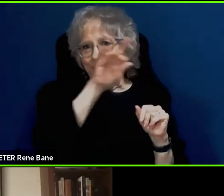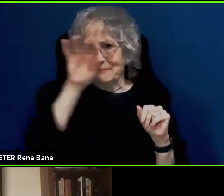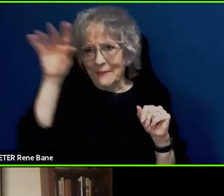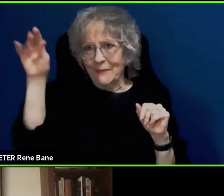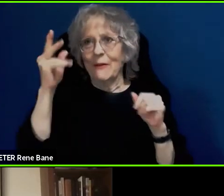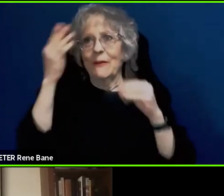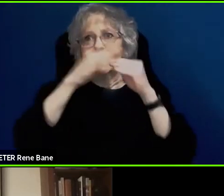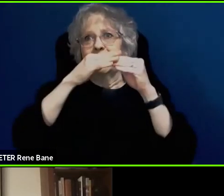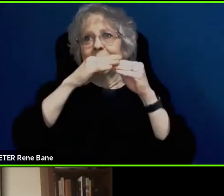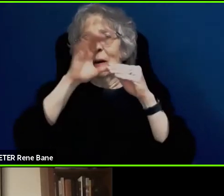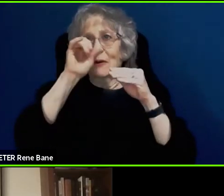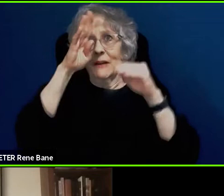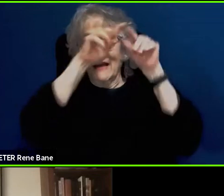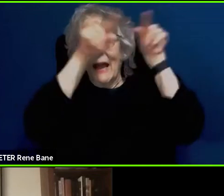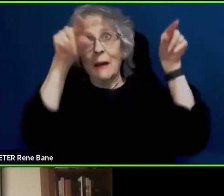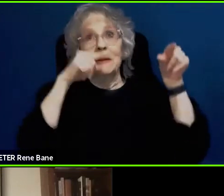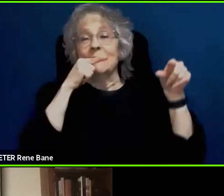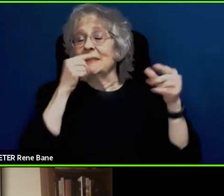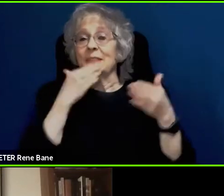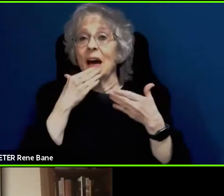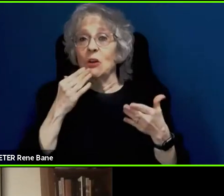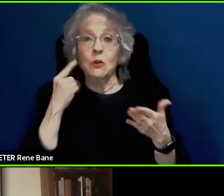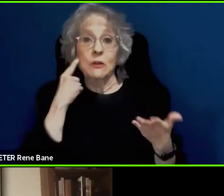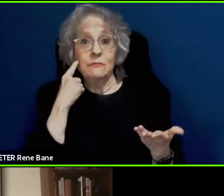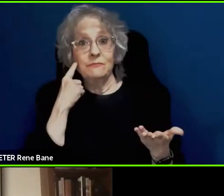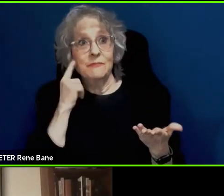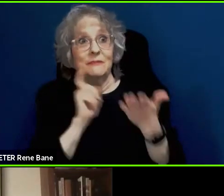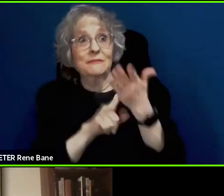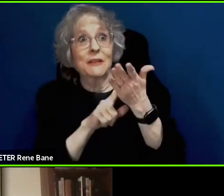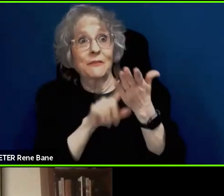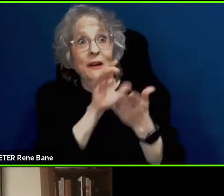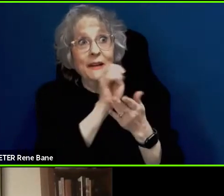to identify a taxi but if you are not sighted and particularly with a cognitive disability.